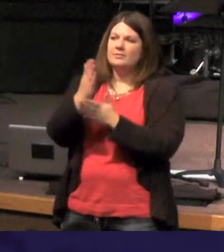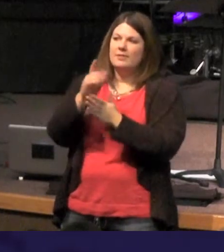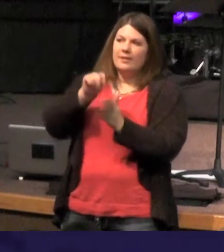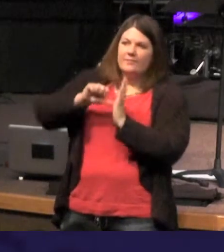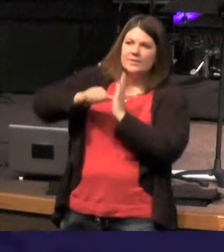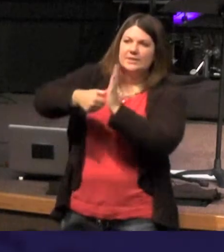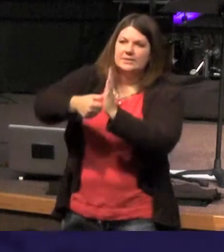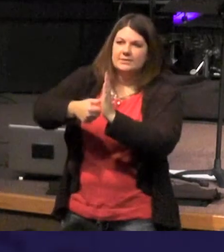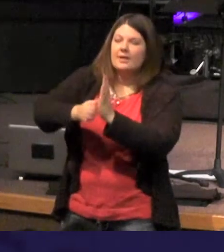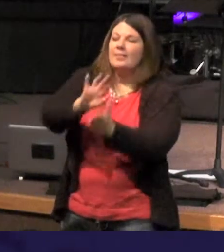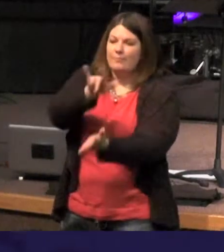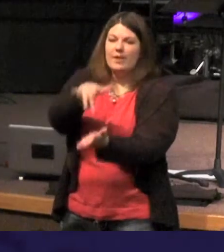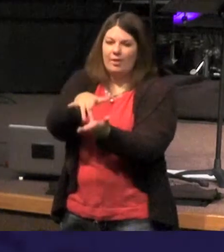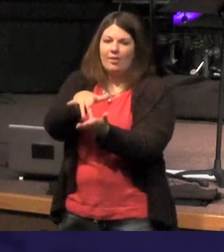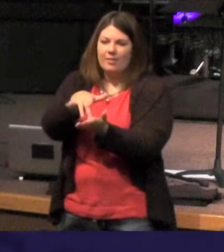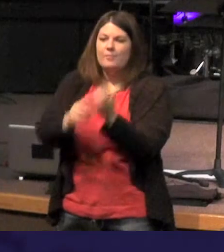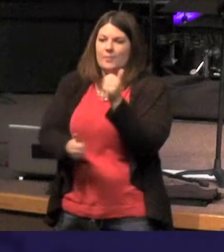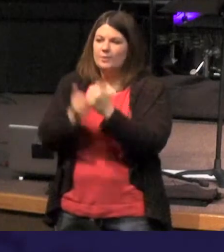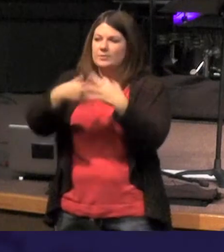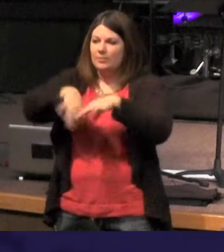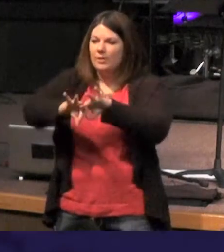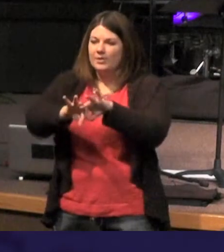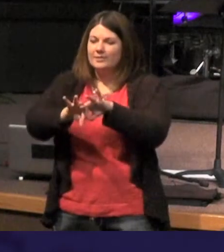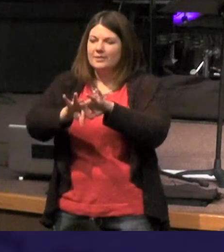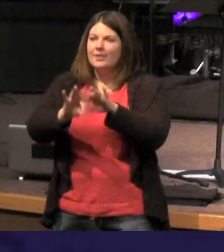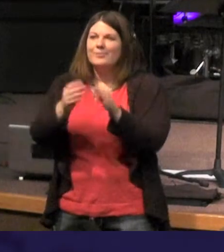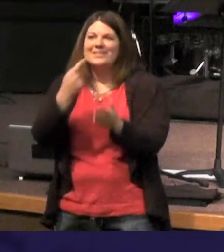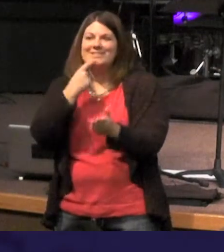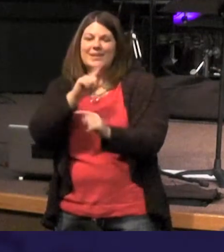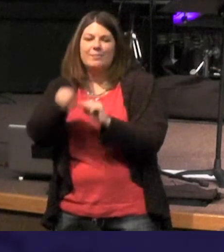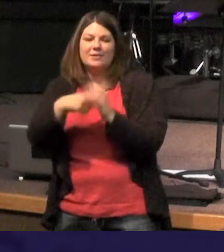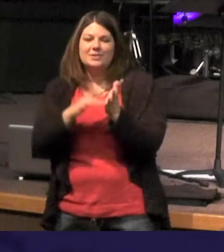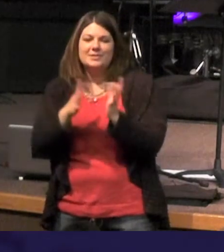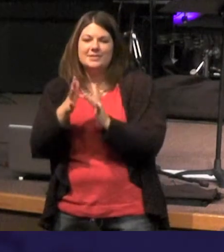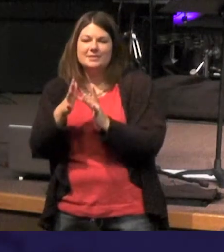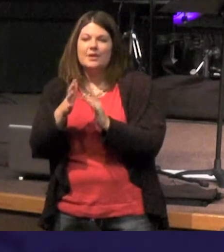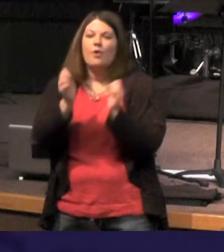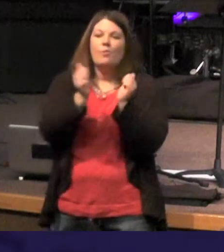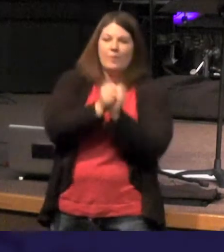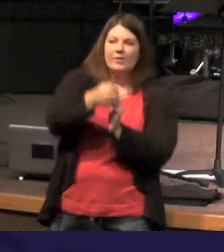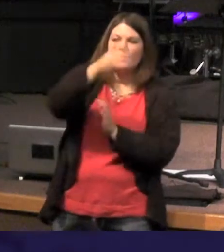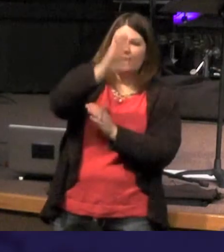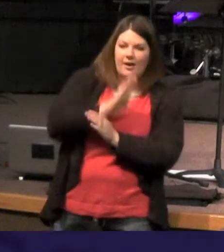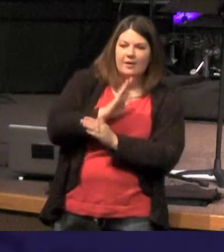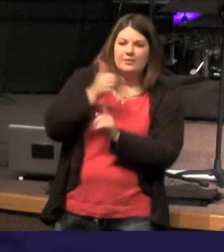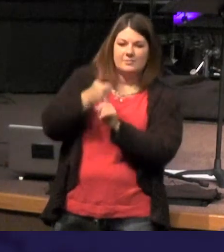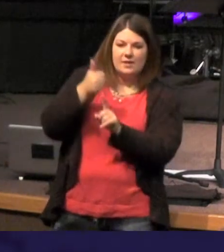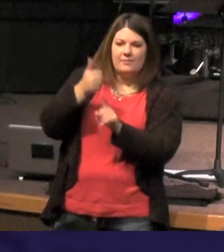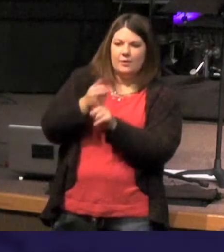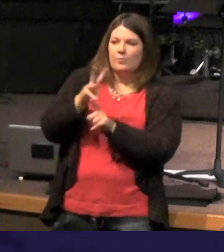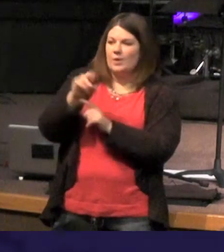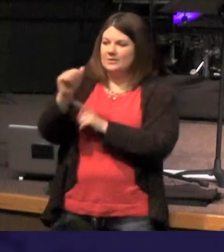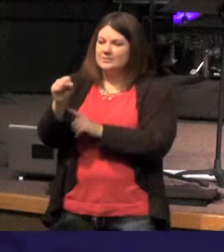right in the middle - what does this passage say about Jesus he was with God and was God